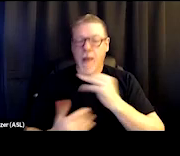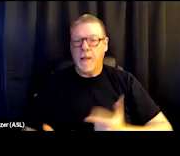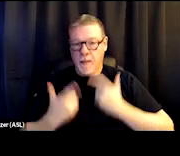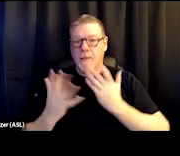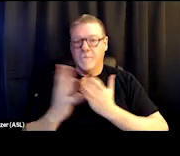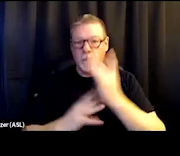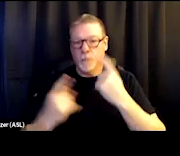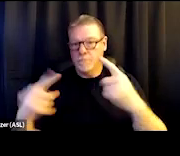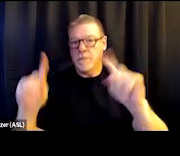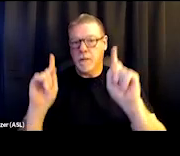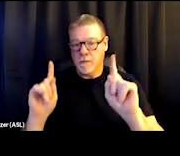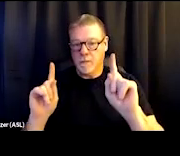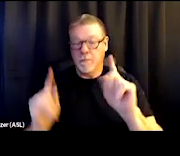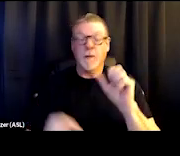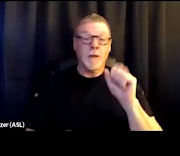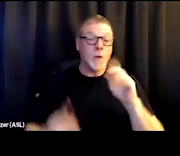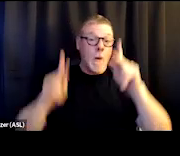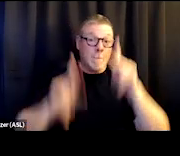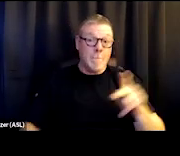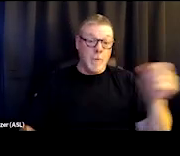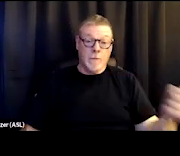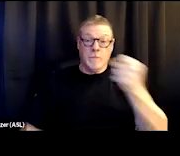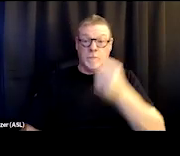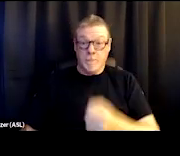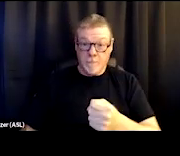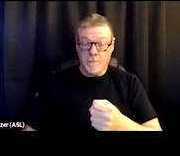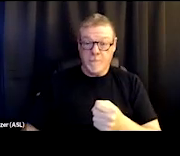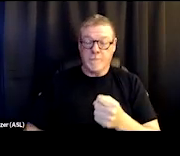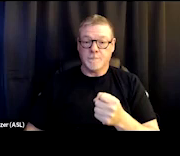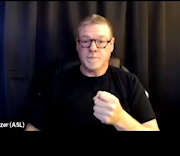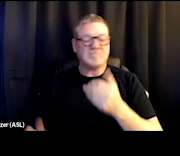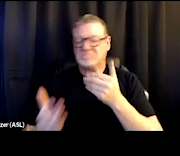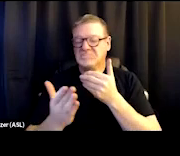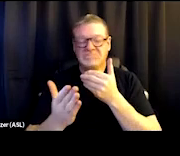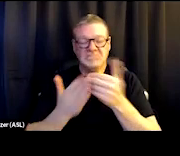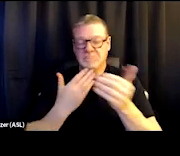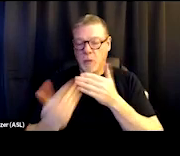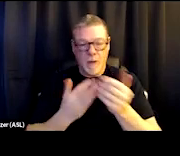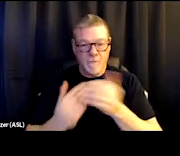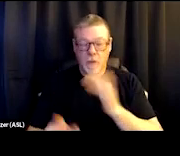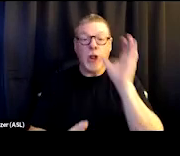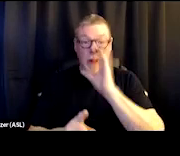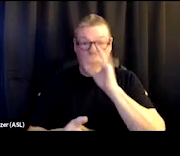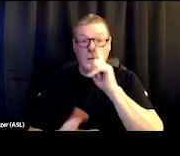So oftentimes when somebody comes into, you know, a facility, whatever kind of facility it is, looking for resources,